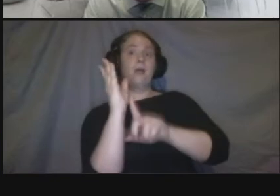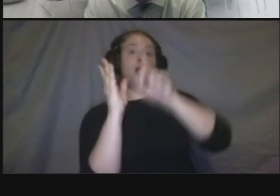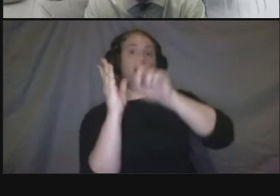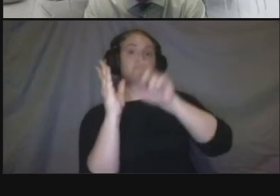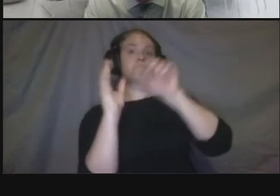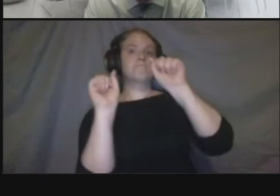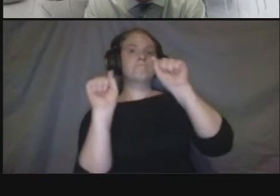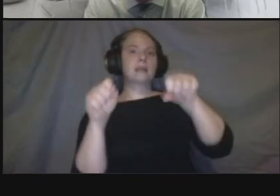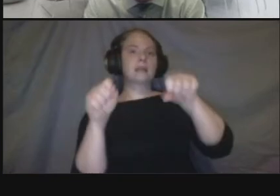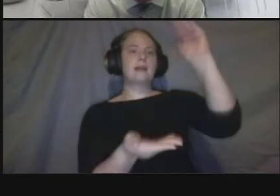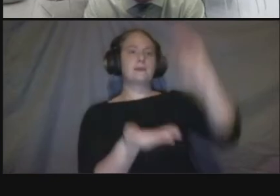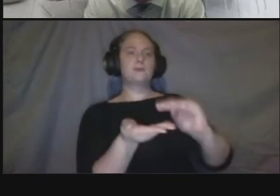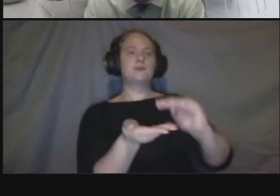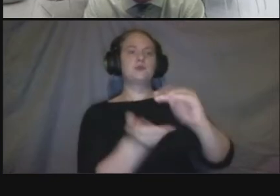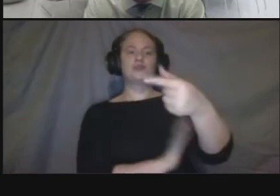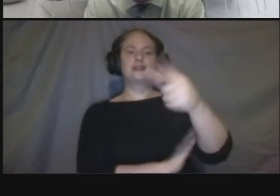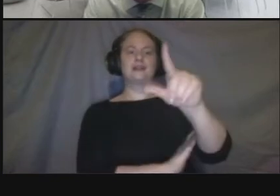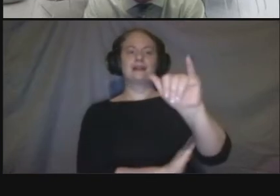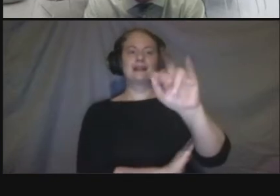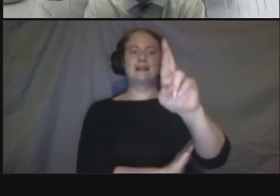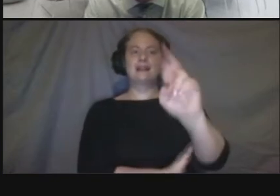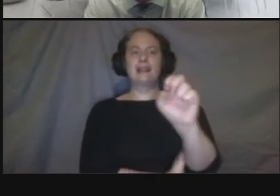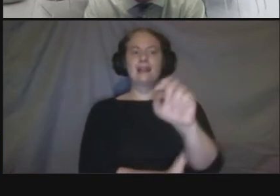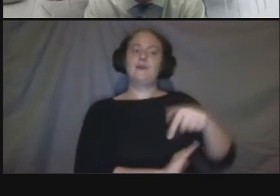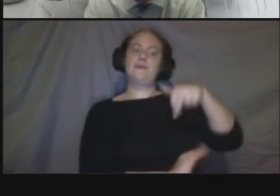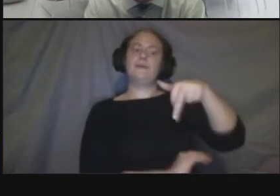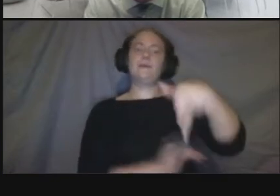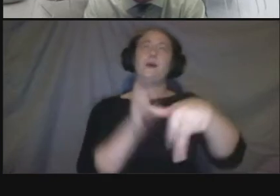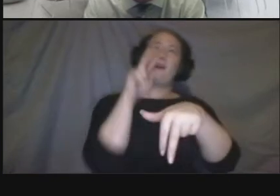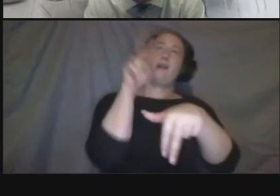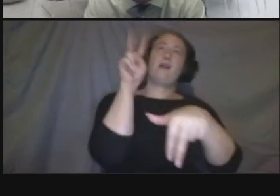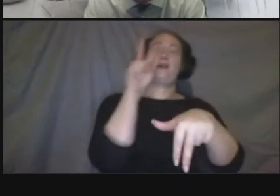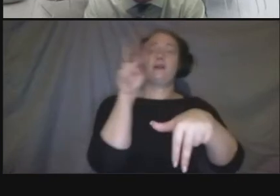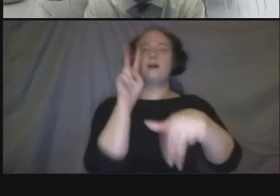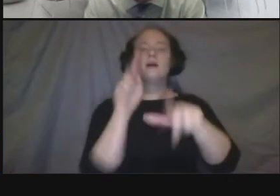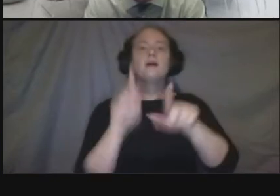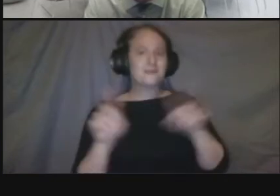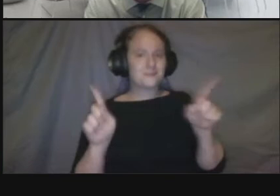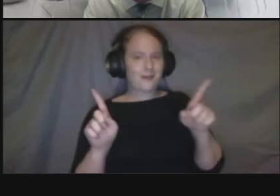residents and and those within the community here so we'll work with the team to address